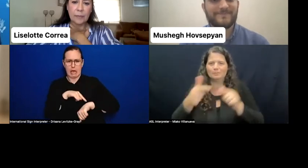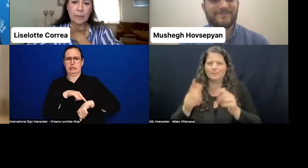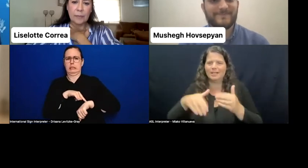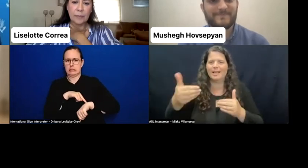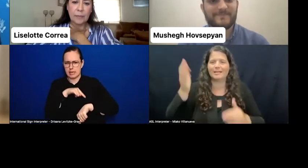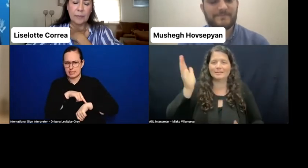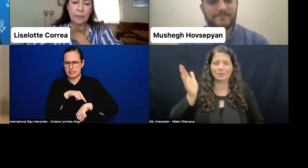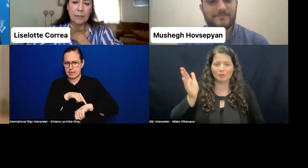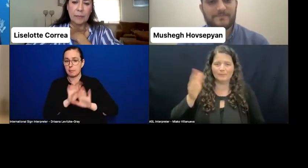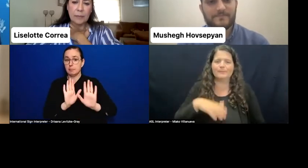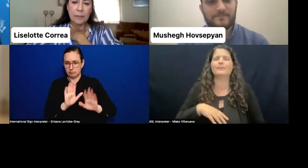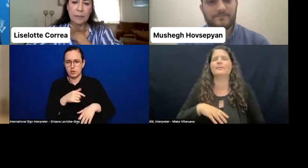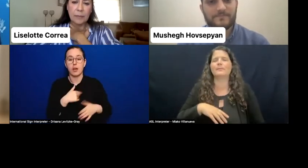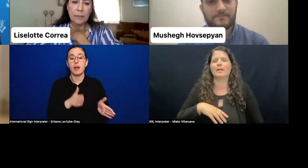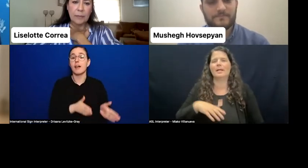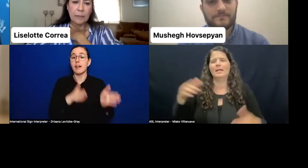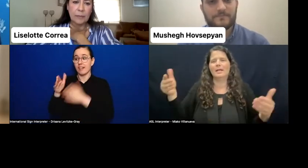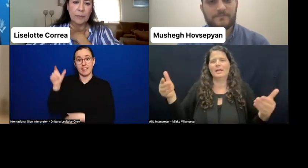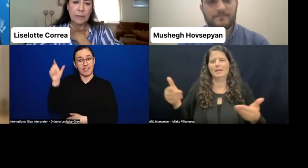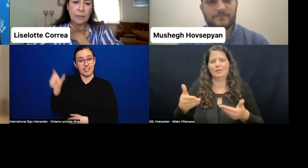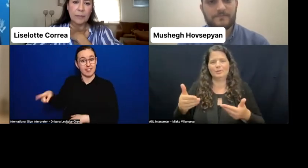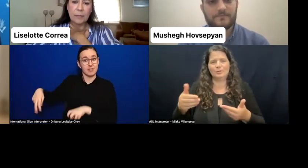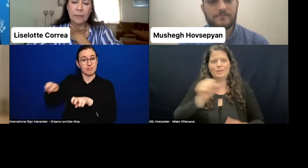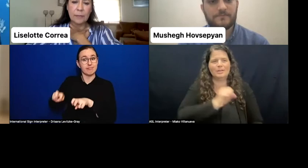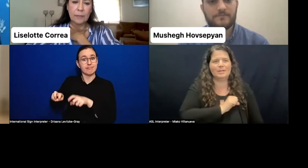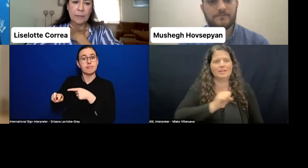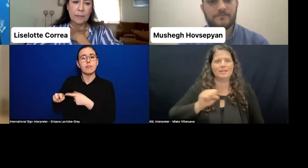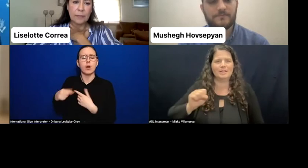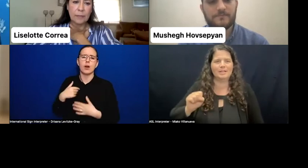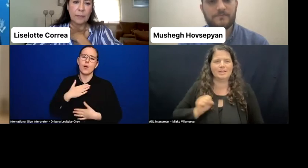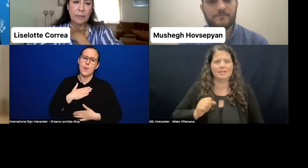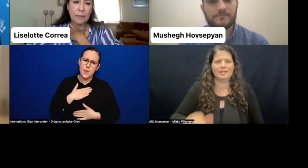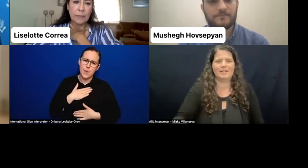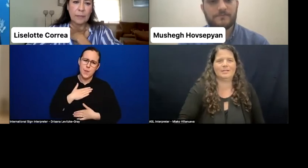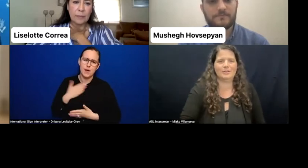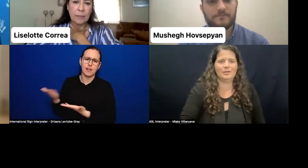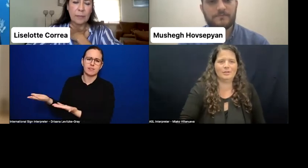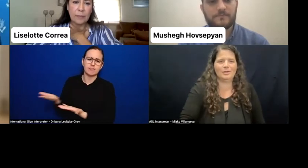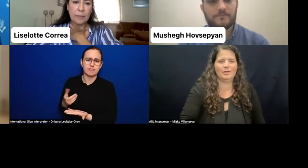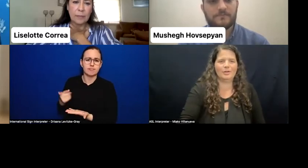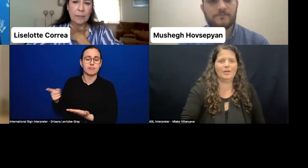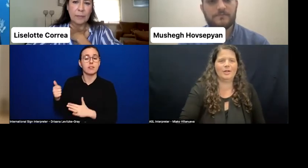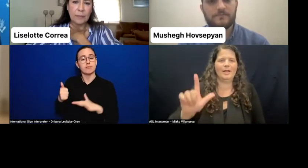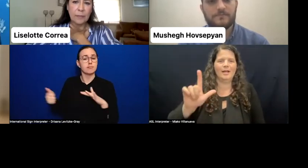I am honored to introduce Senator Lyazzat Kaltayeva, the first senator with a-- a person